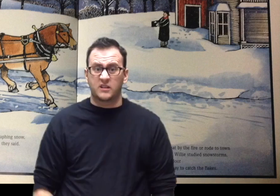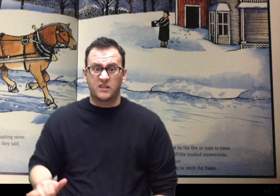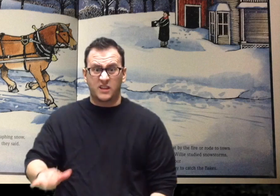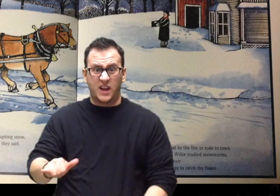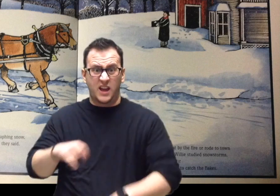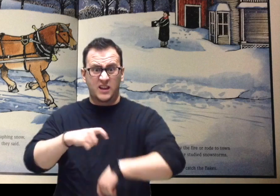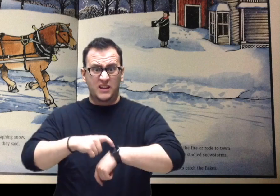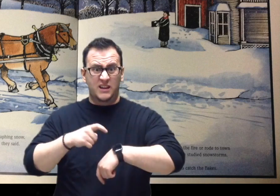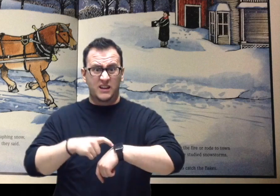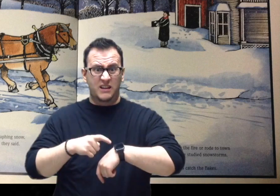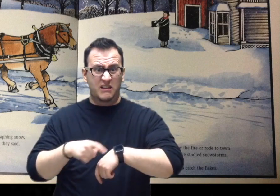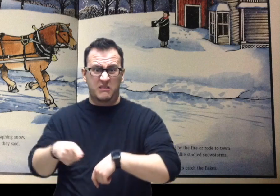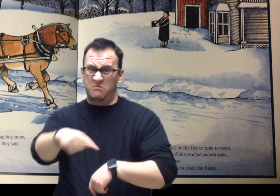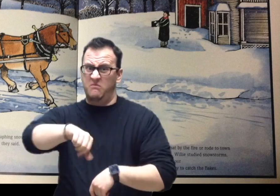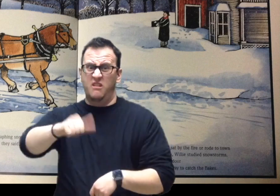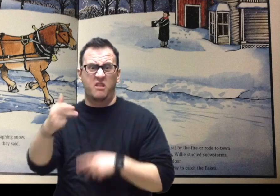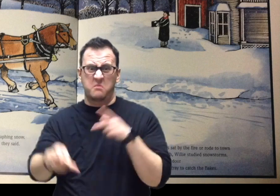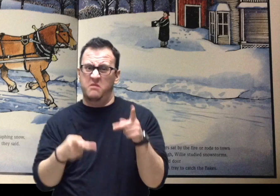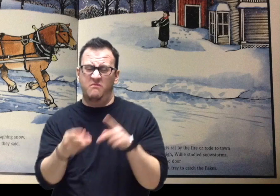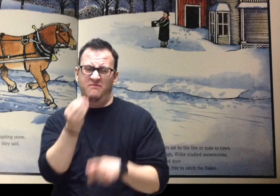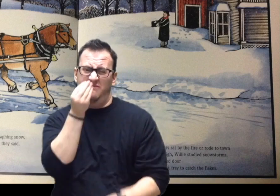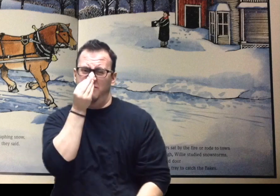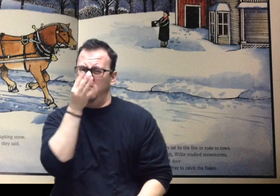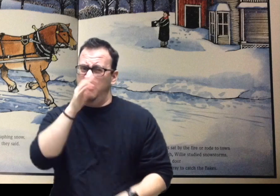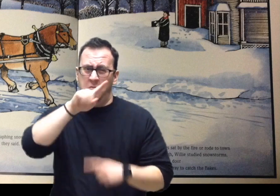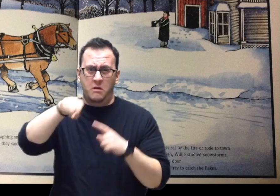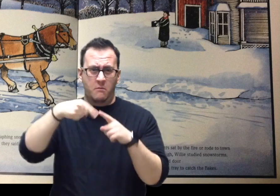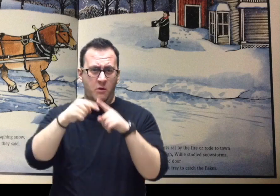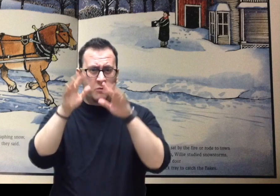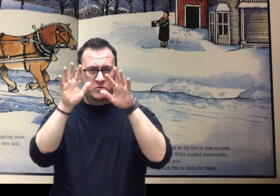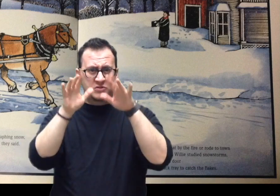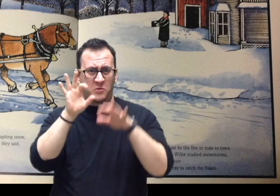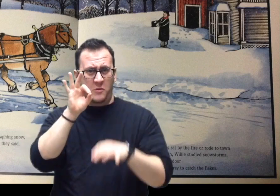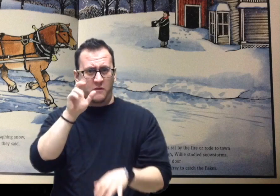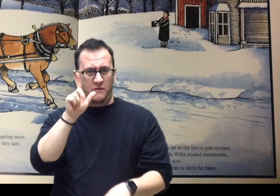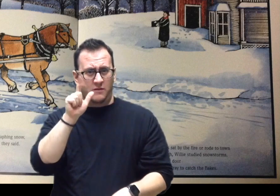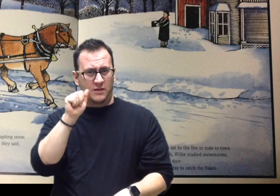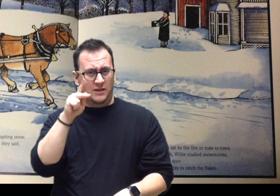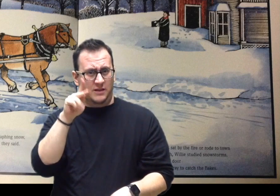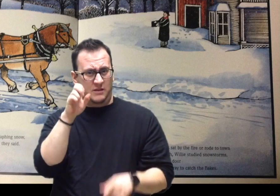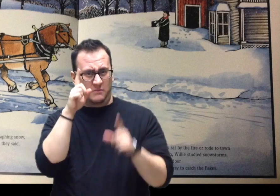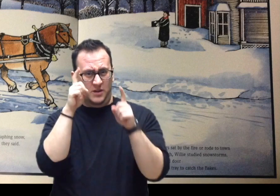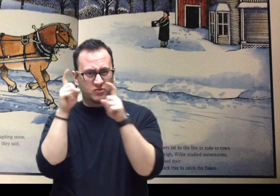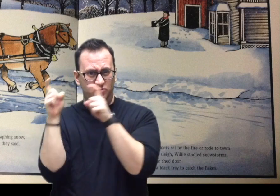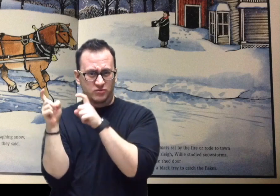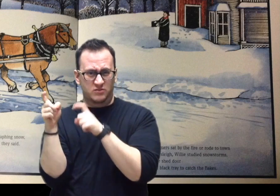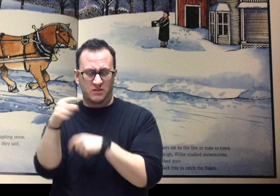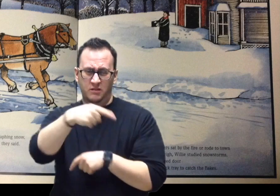Central story: But in those days no one cared. Neighbors laughed at the idea of photographing snow.